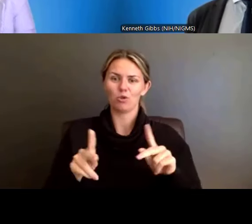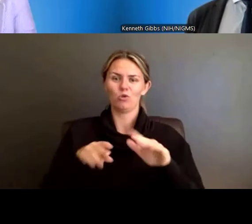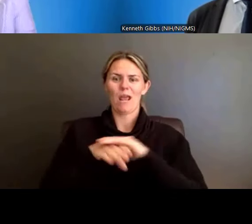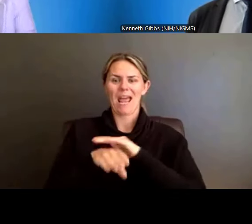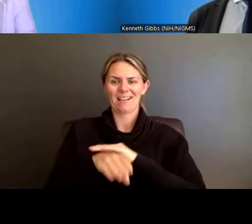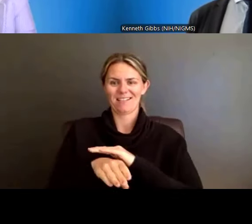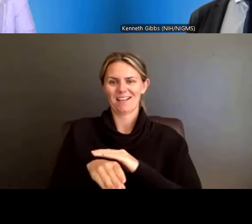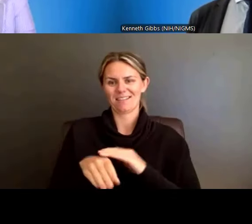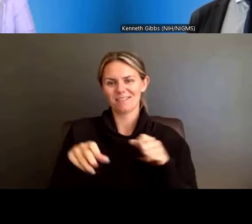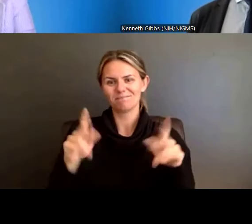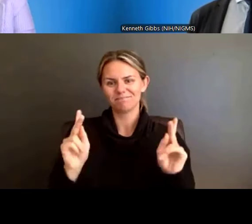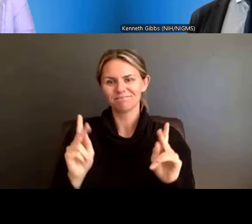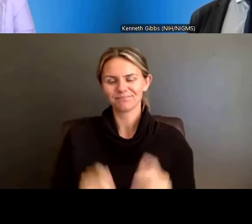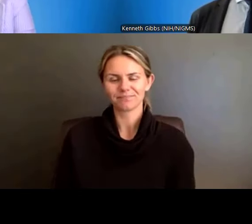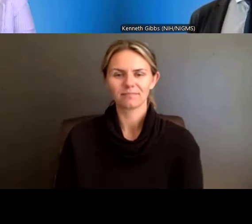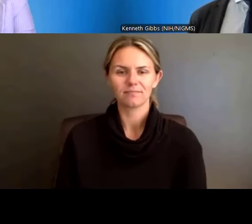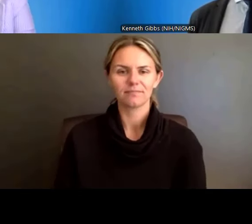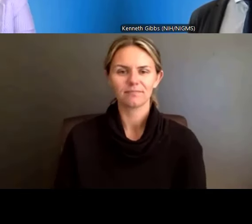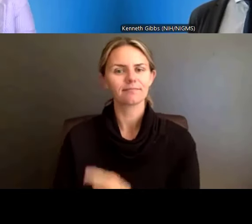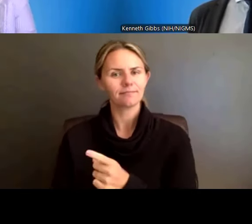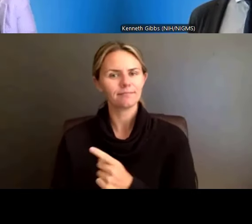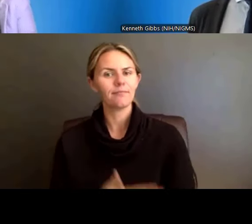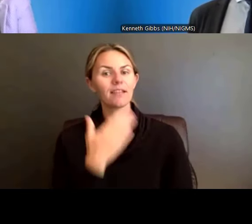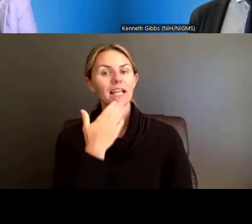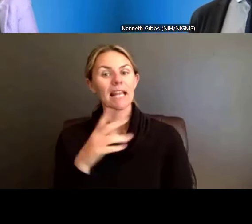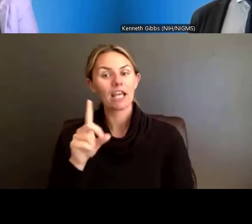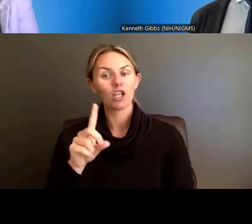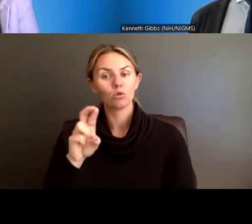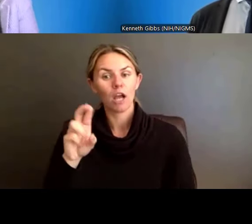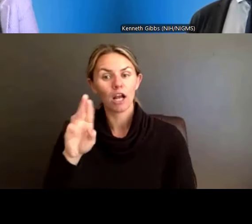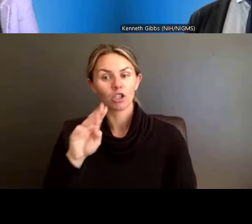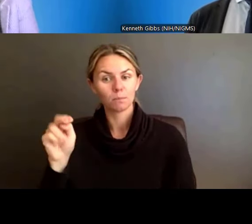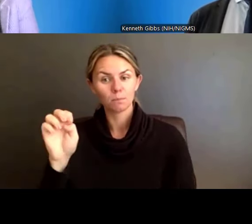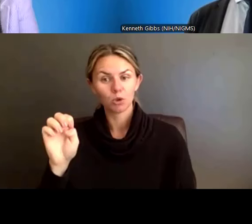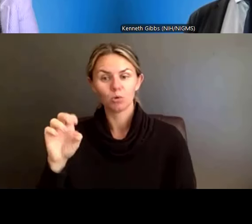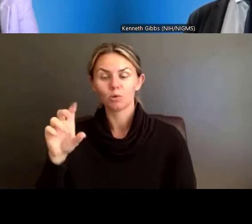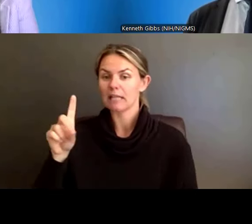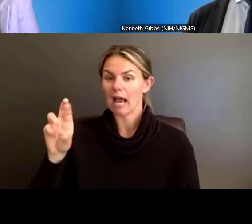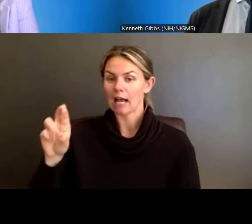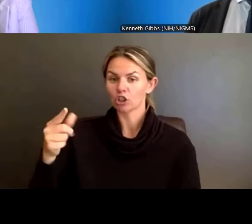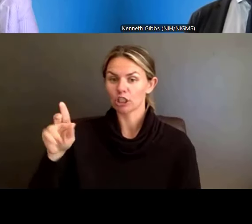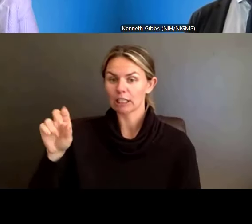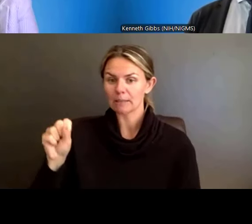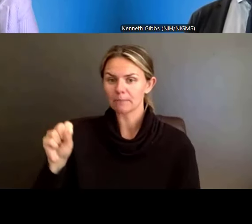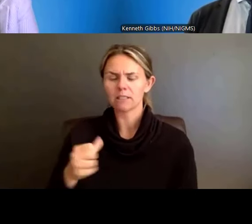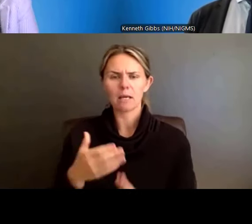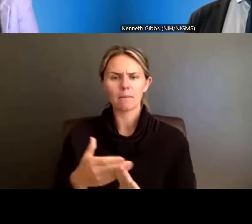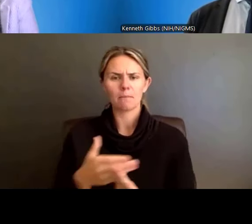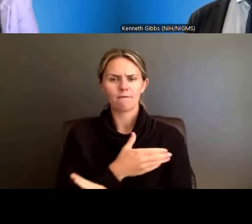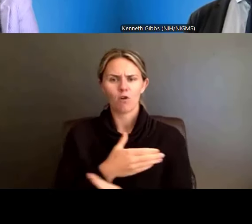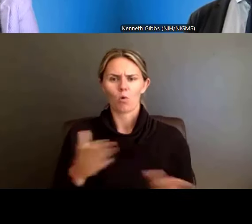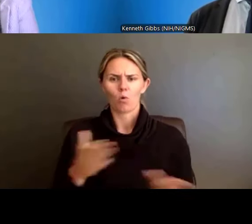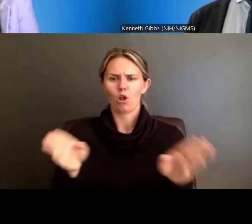Dr. Anissa Brown: So, thank you, Dr. Boone and Dr. Gibbs. Before we wrap up, I do want to ask one question, because we haven't really talked about review,